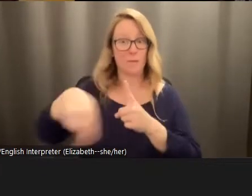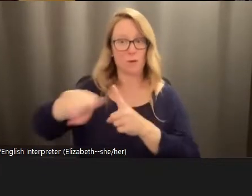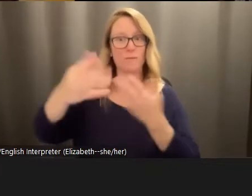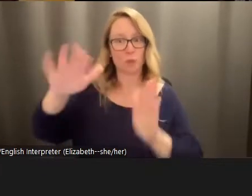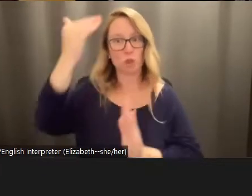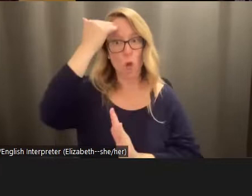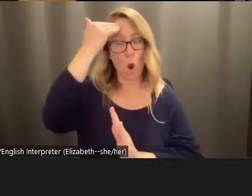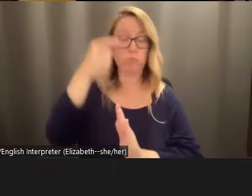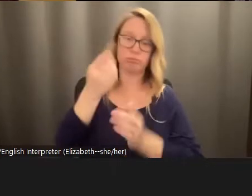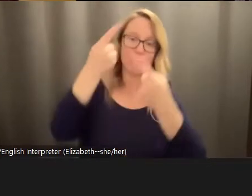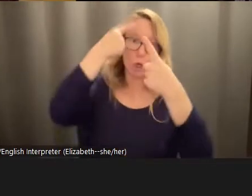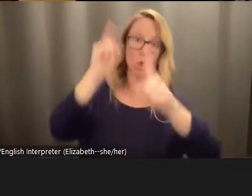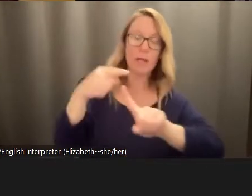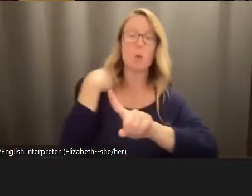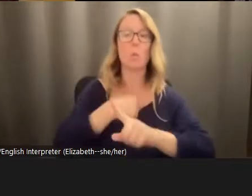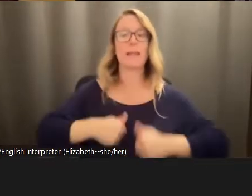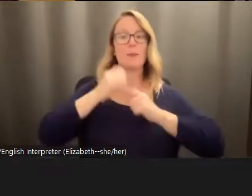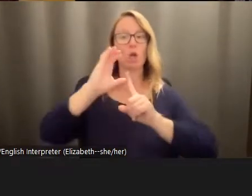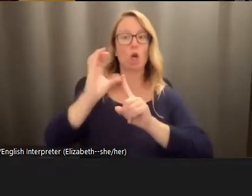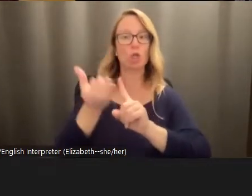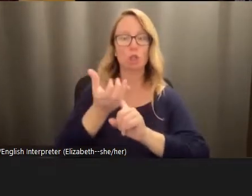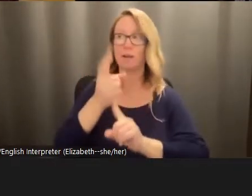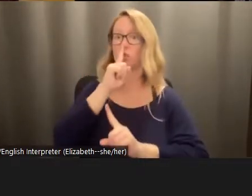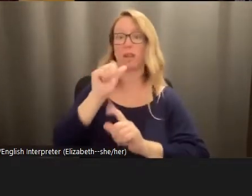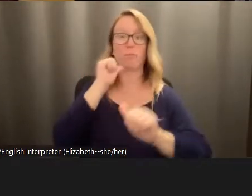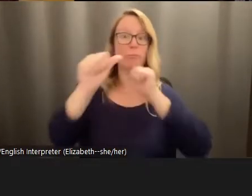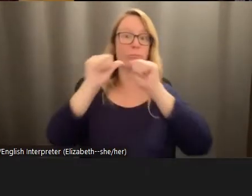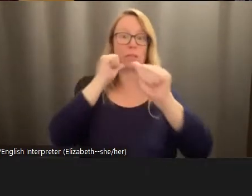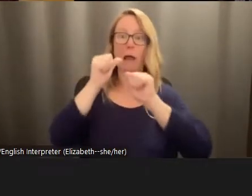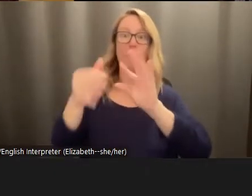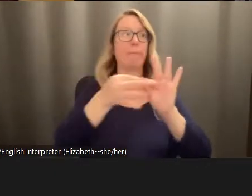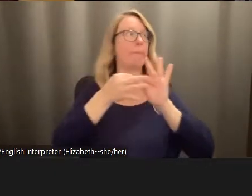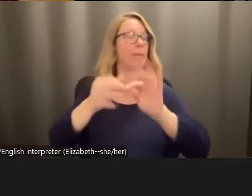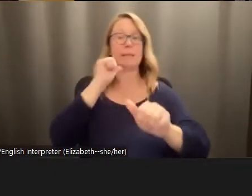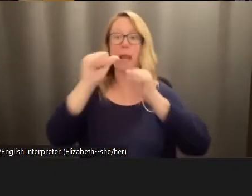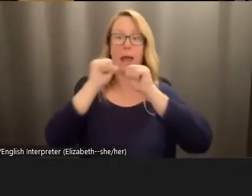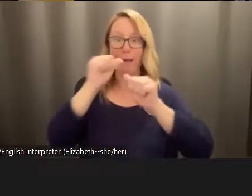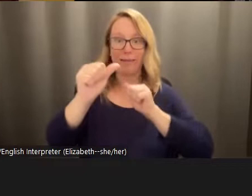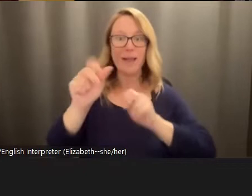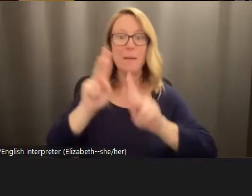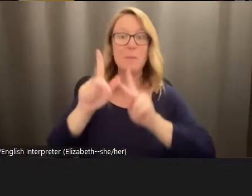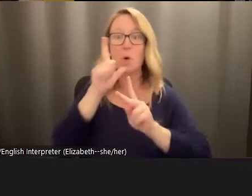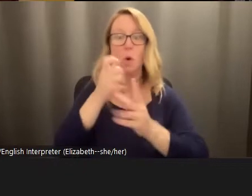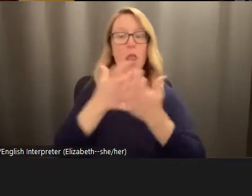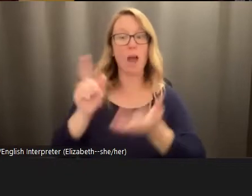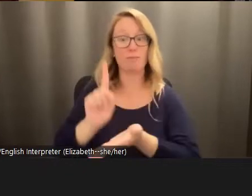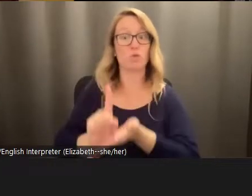agree, we live in a culture of collective denial, especially people who have had a lot of privilege, and have been